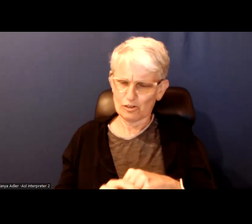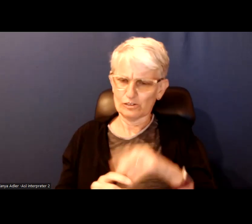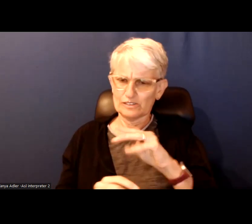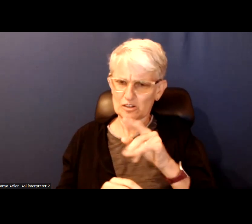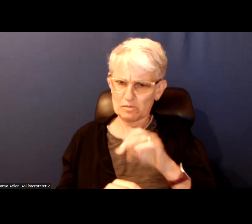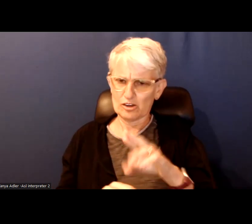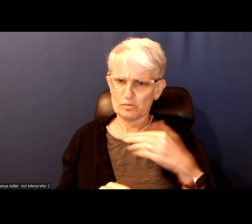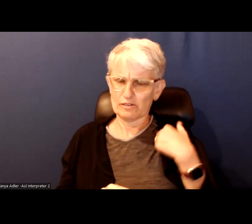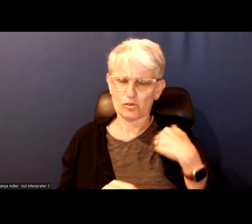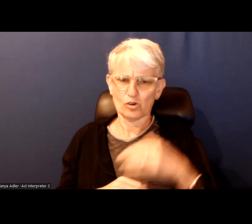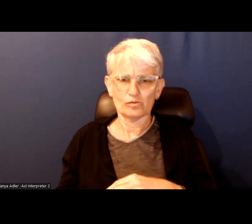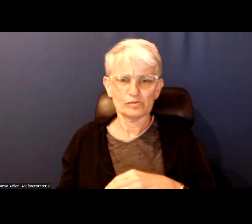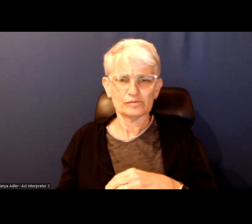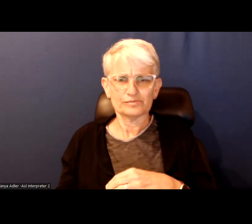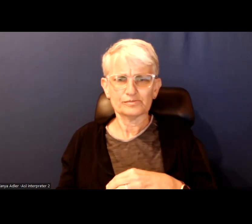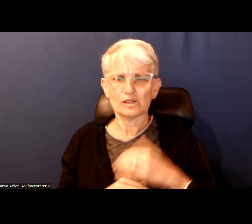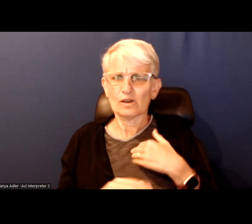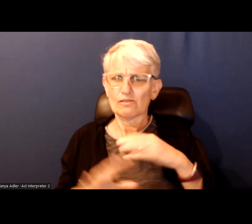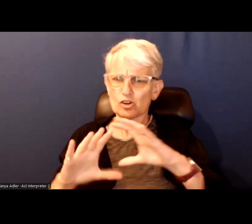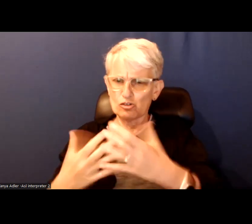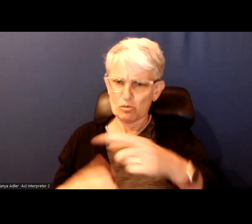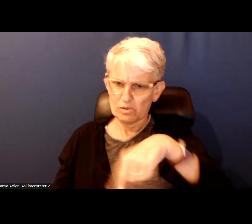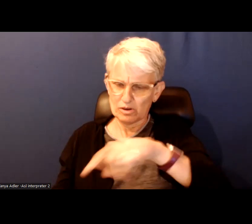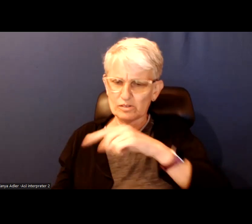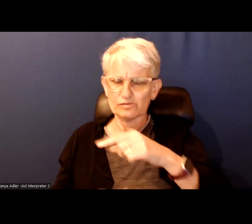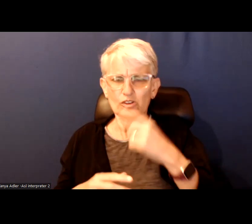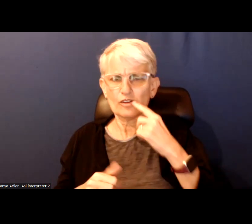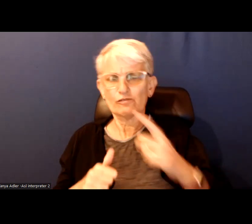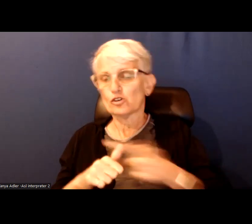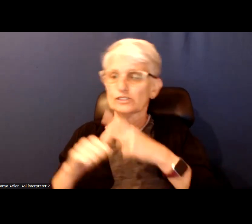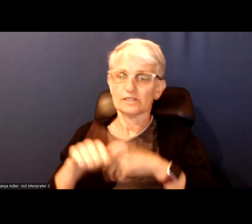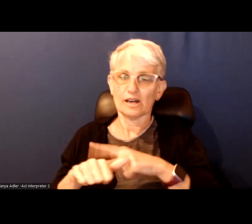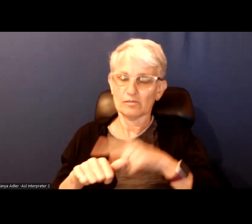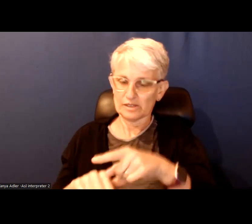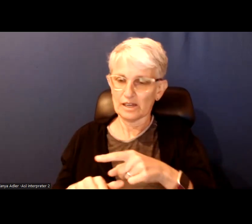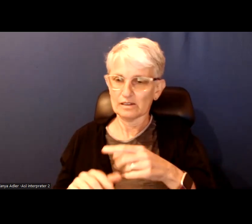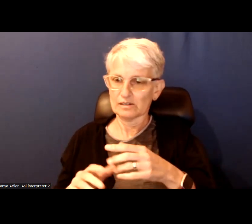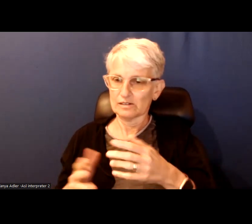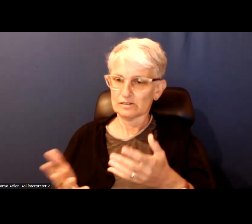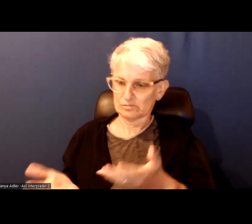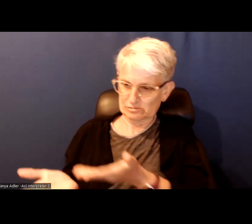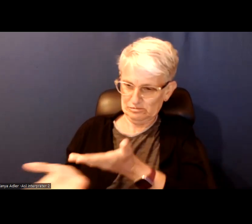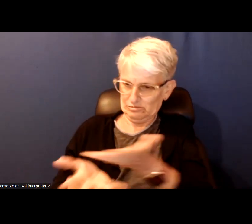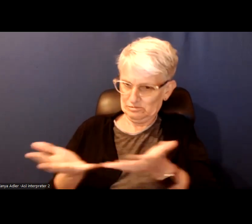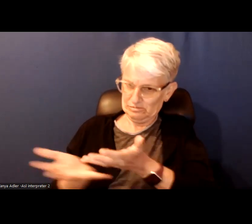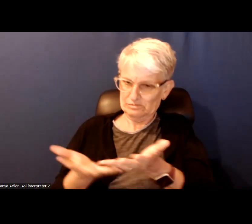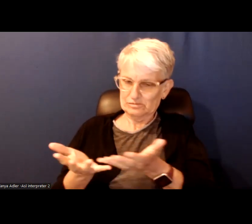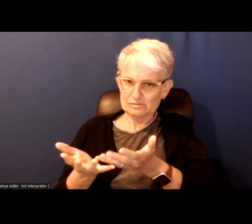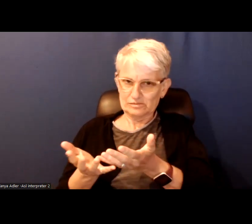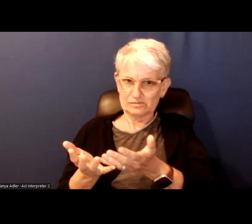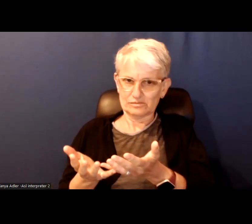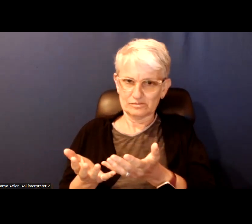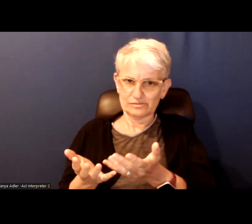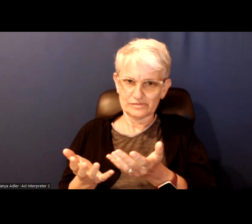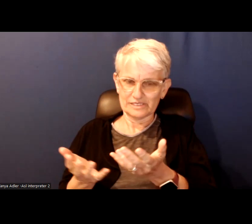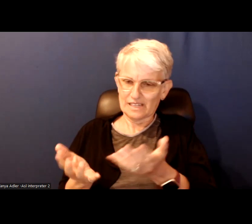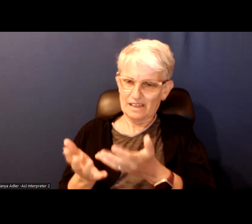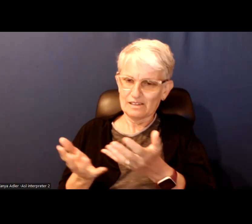We have a group of people who are running who for the first time resemble the people